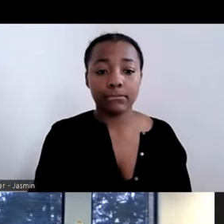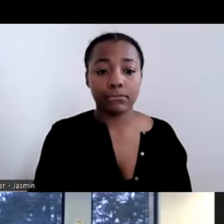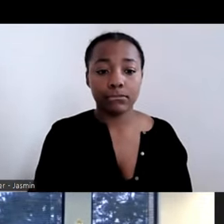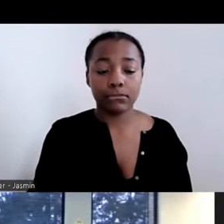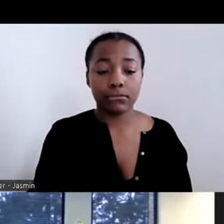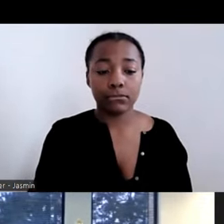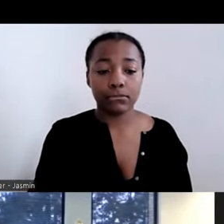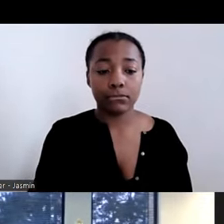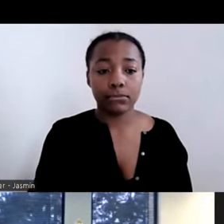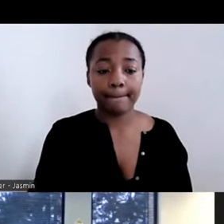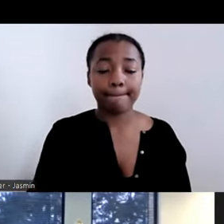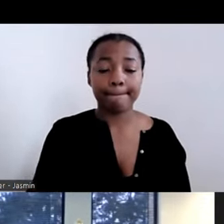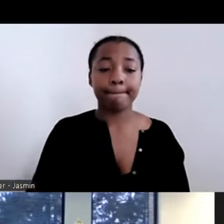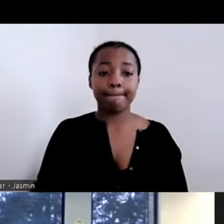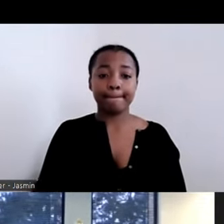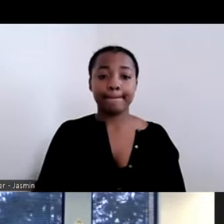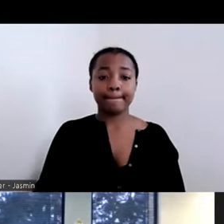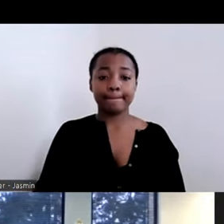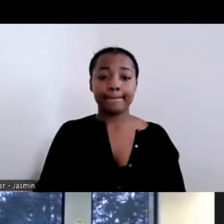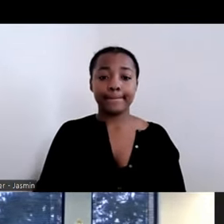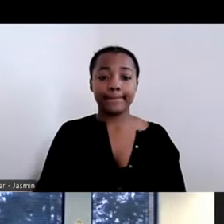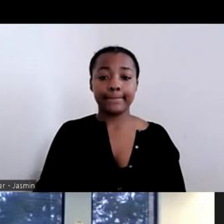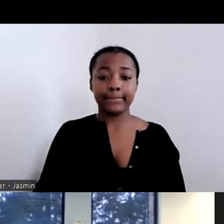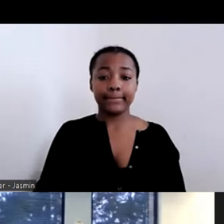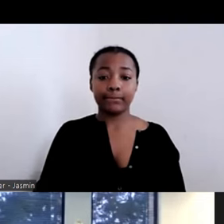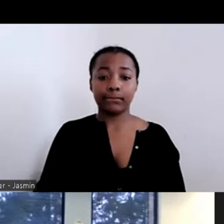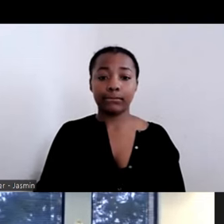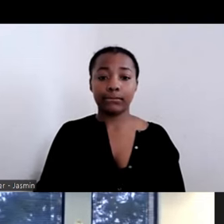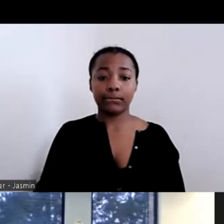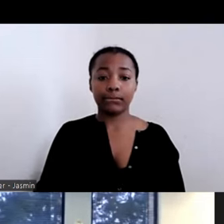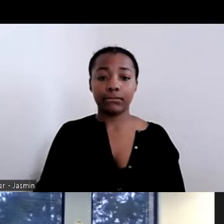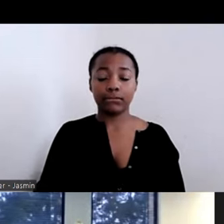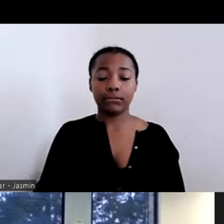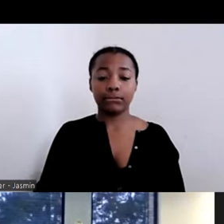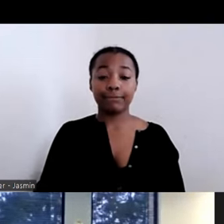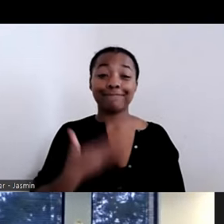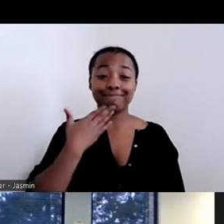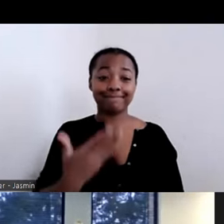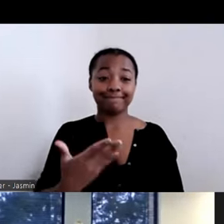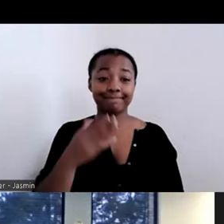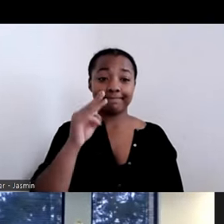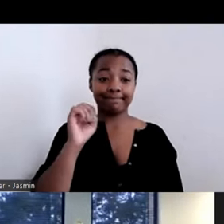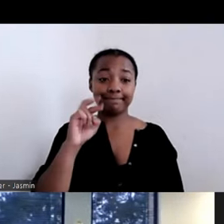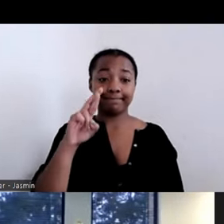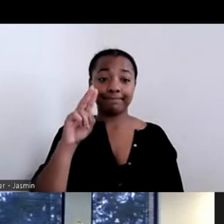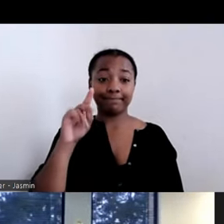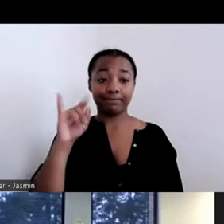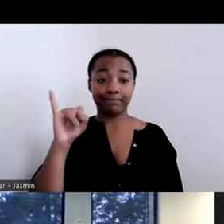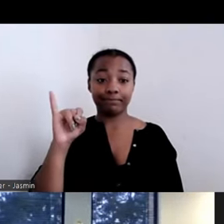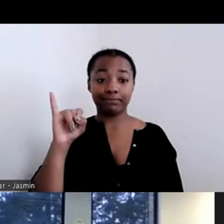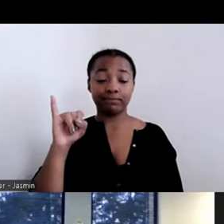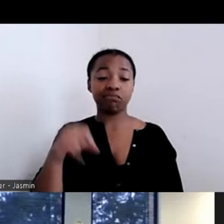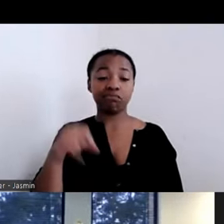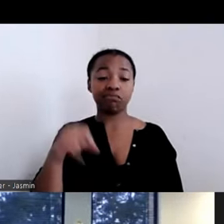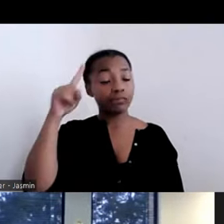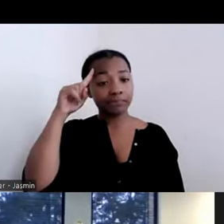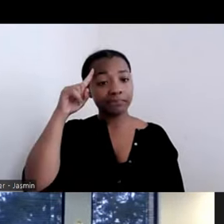ERICA McFADDEN: Thank you, Marti. I think with that I think we are going to